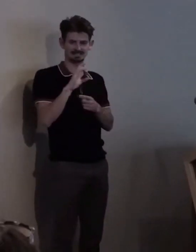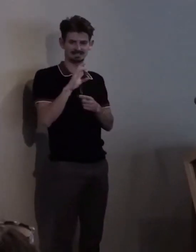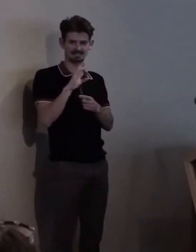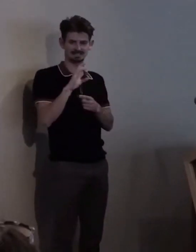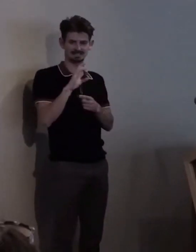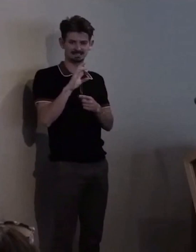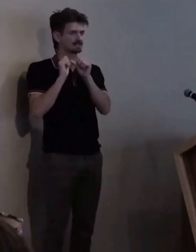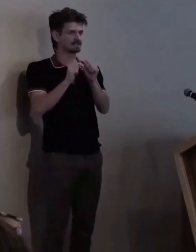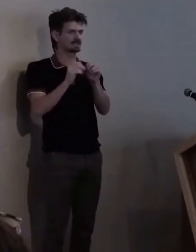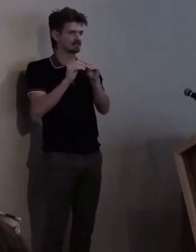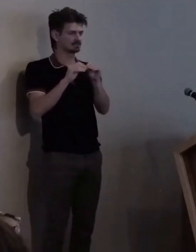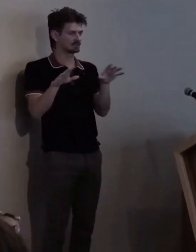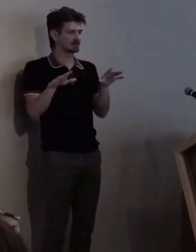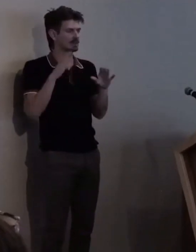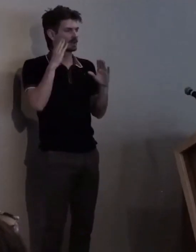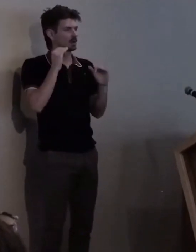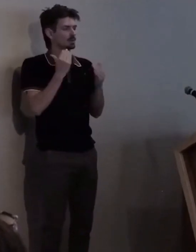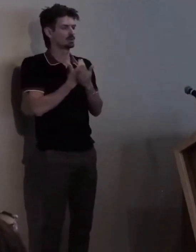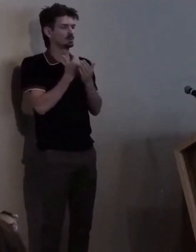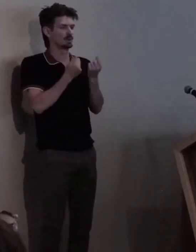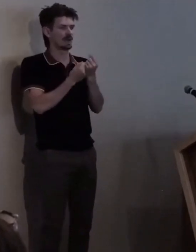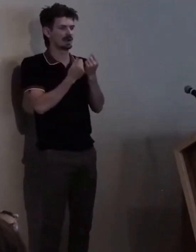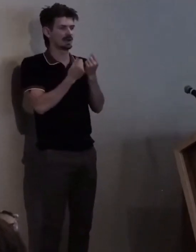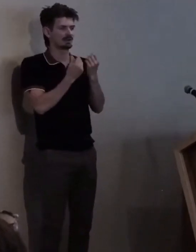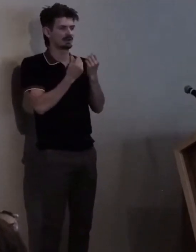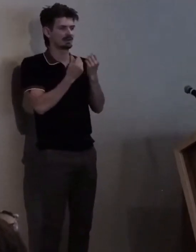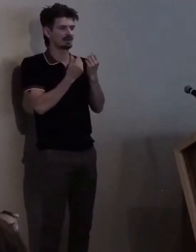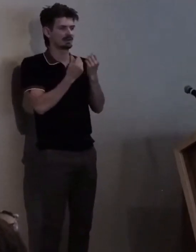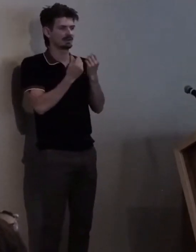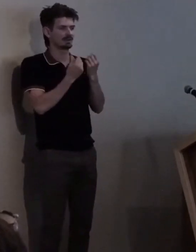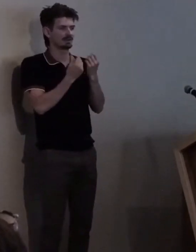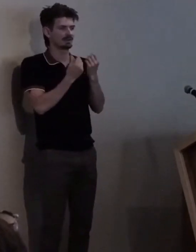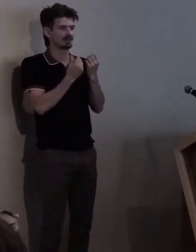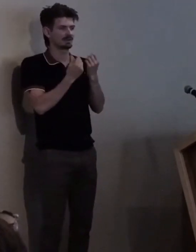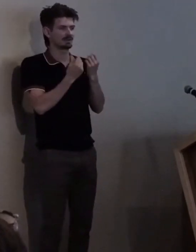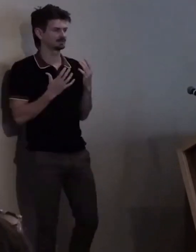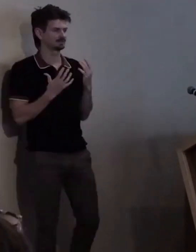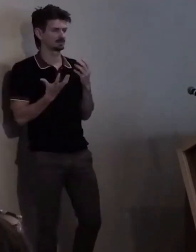And I hope that the new advocates that are part of that whole movement